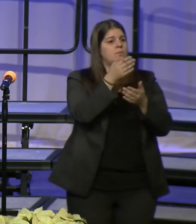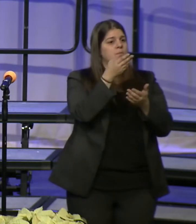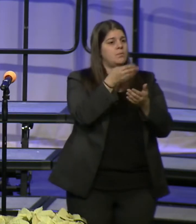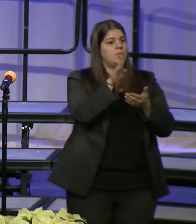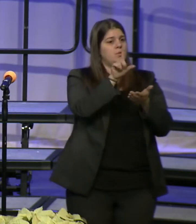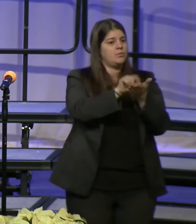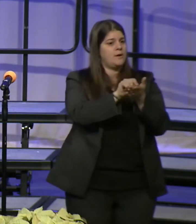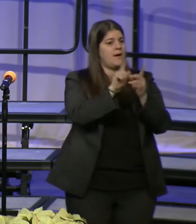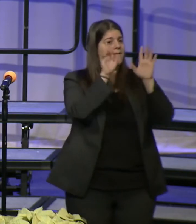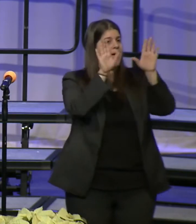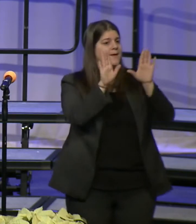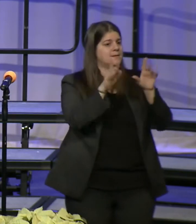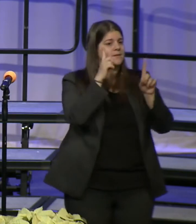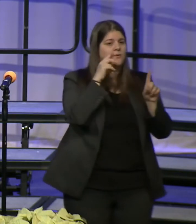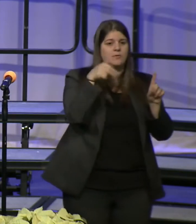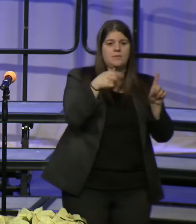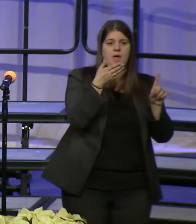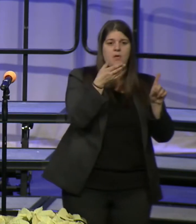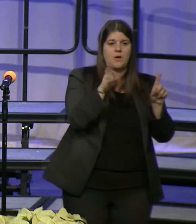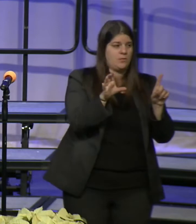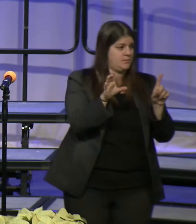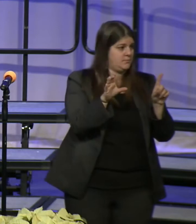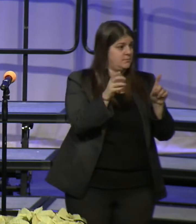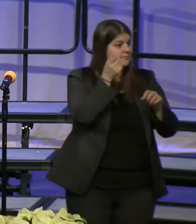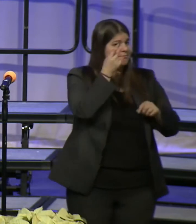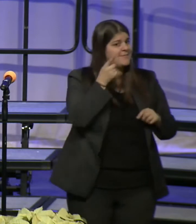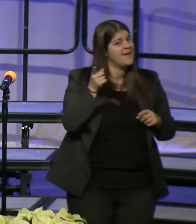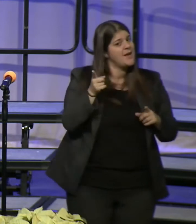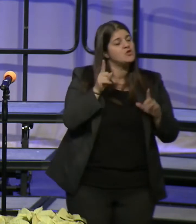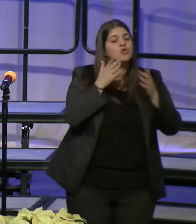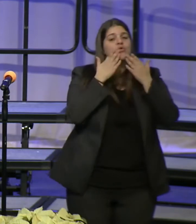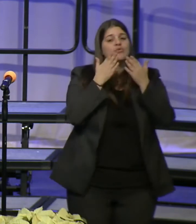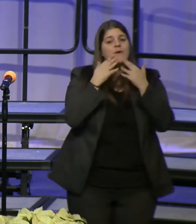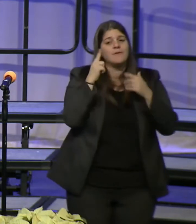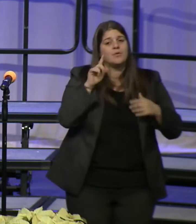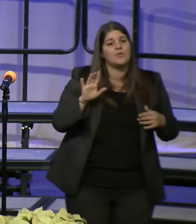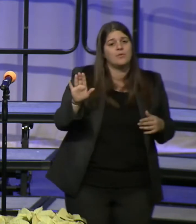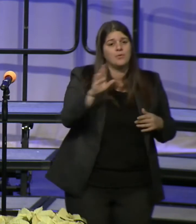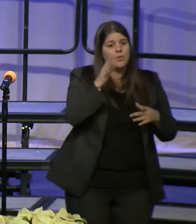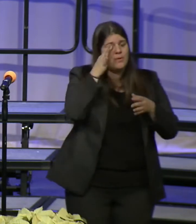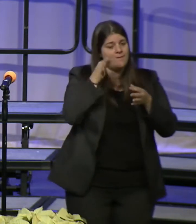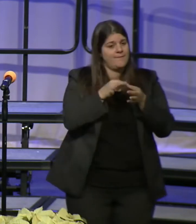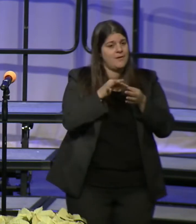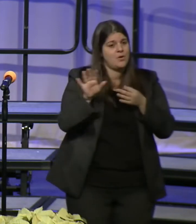He is grateful for your faith and trust in him to get the job done but he cannot do it